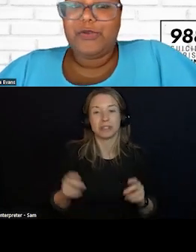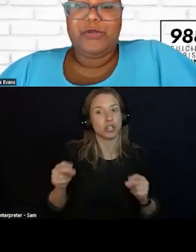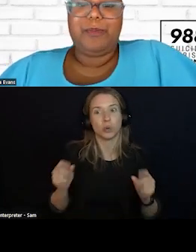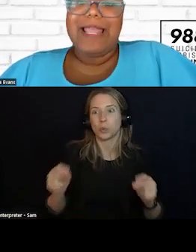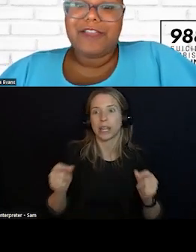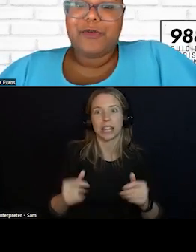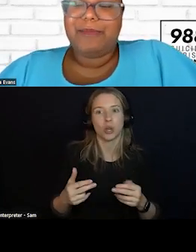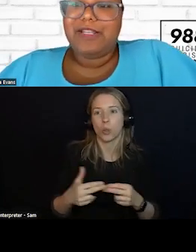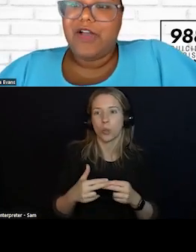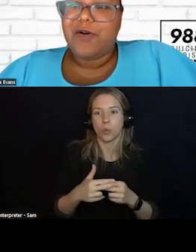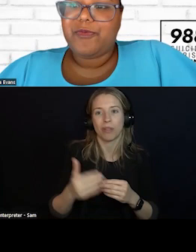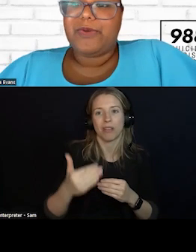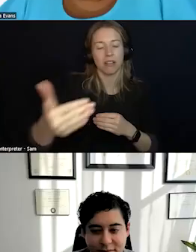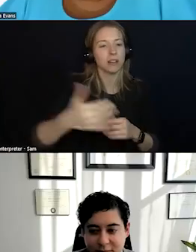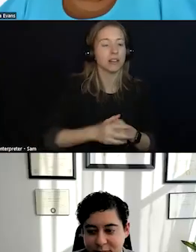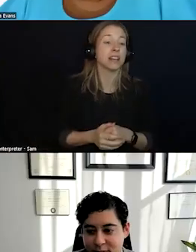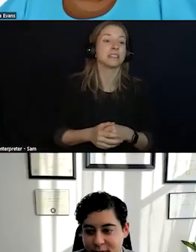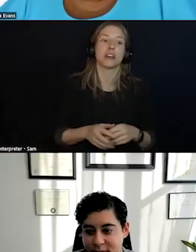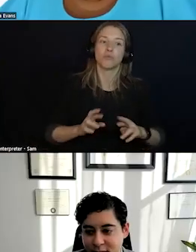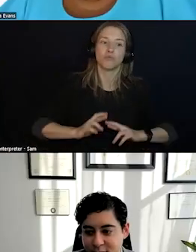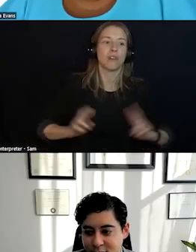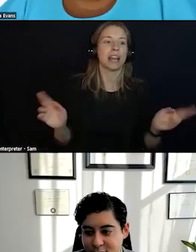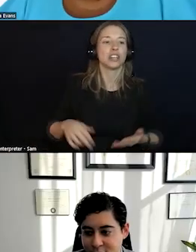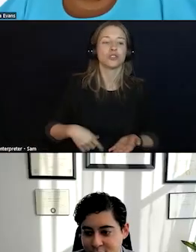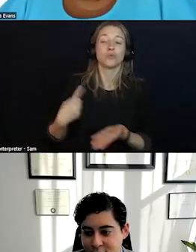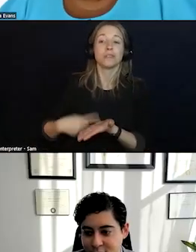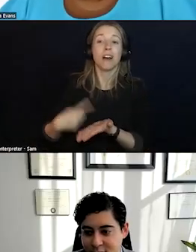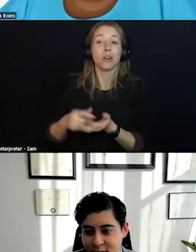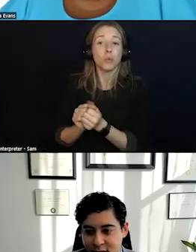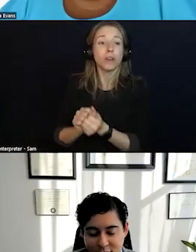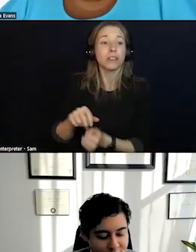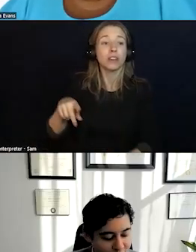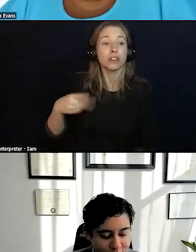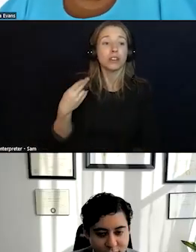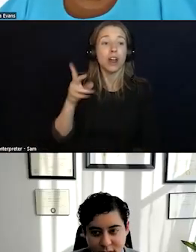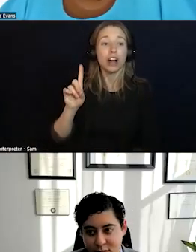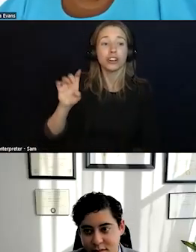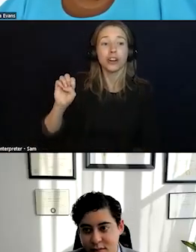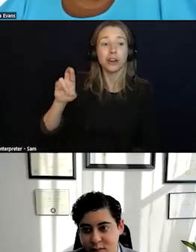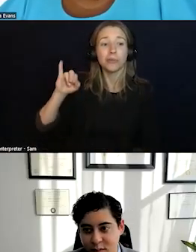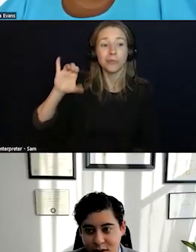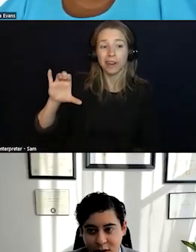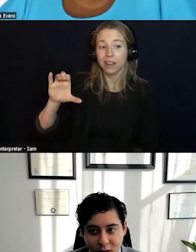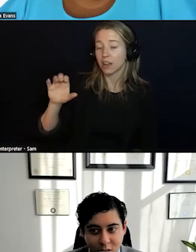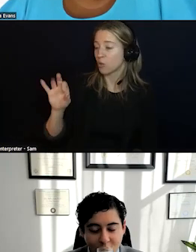WHO MANY OF YOU MAY KNOW WHO IS A REPRESENTATIVE IN OFFICE AND SO